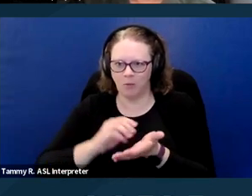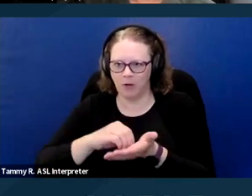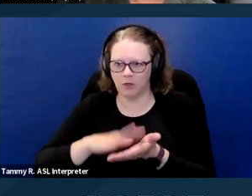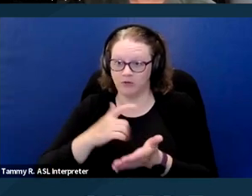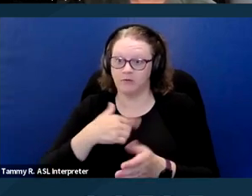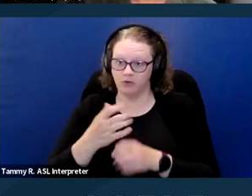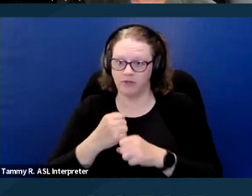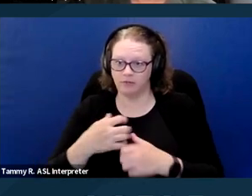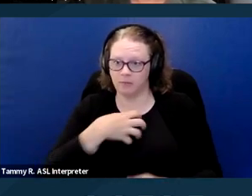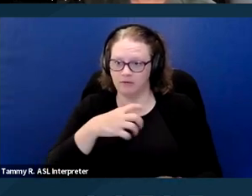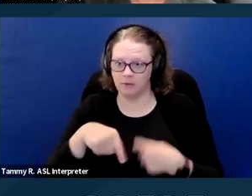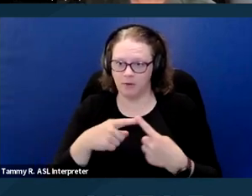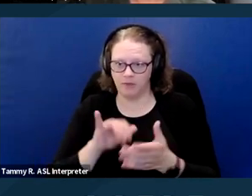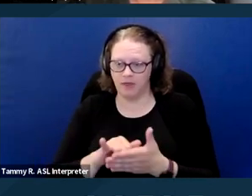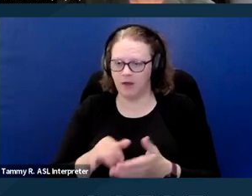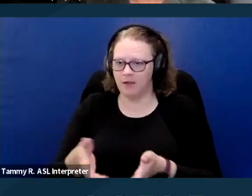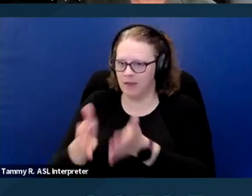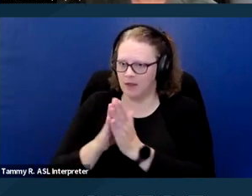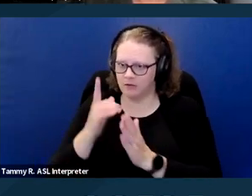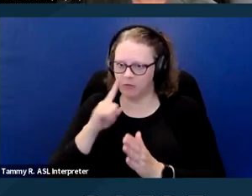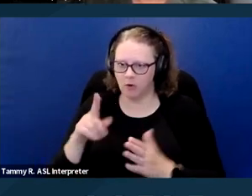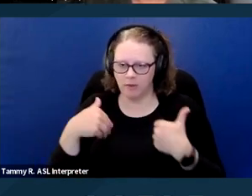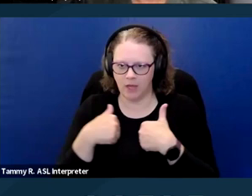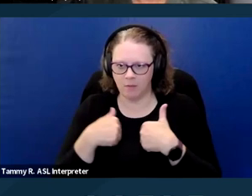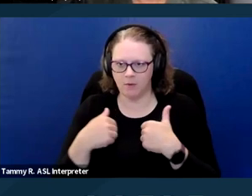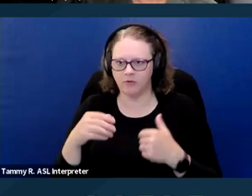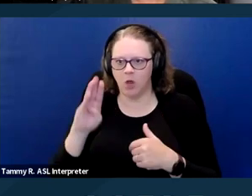They ask for the animal's breed, size, for photos,